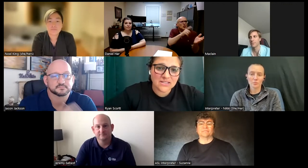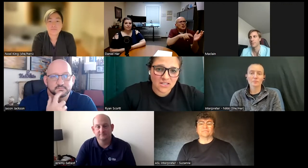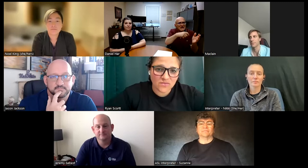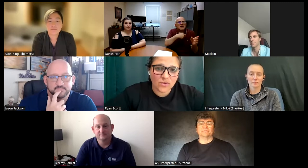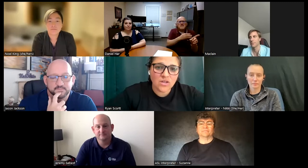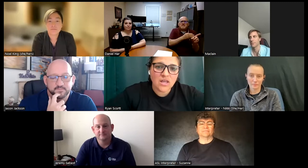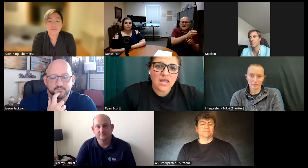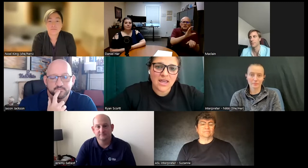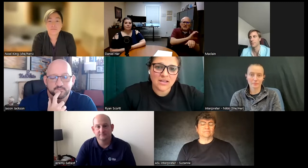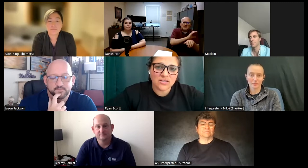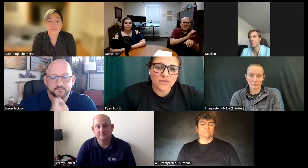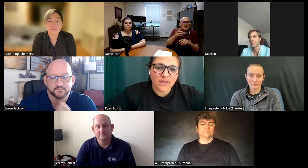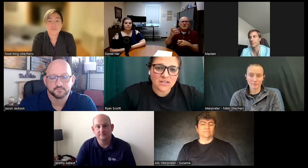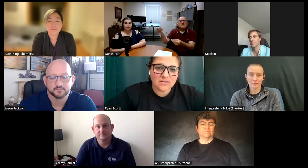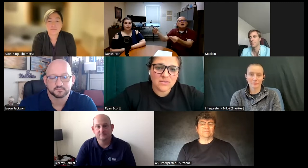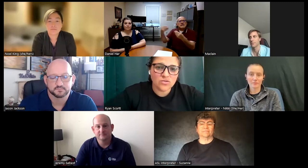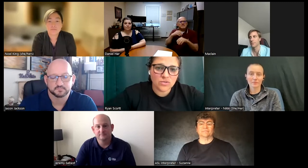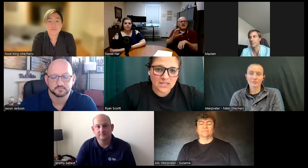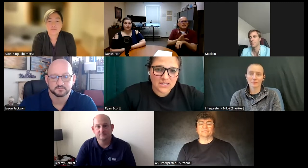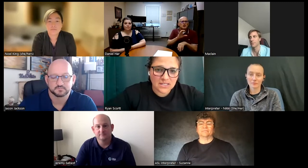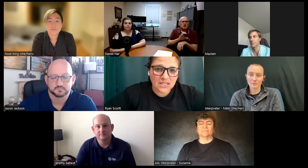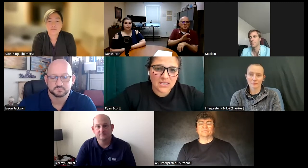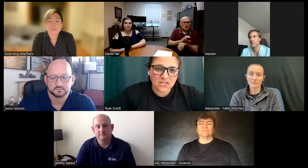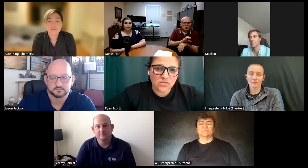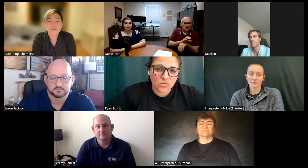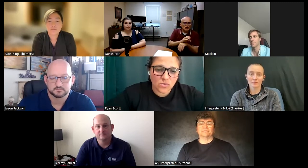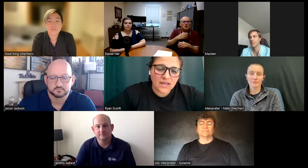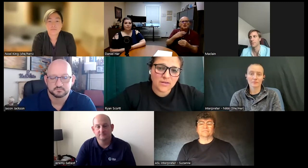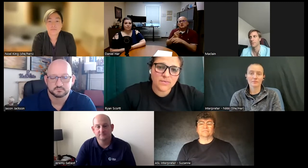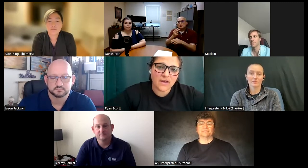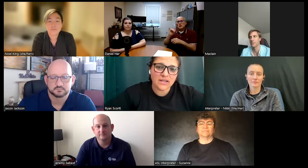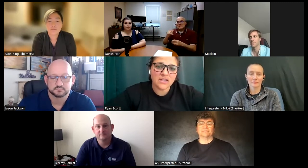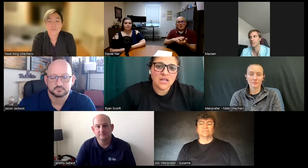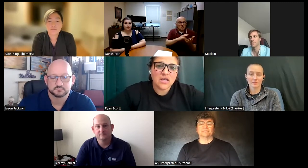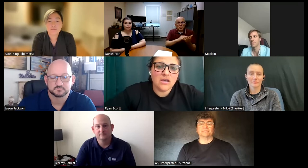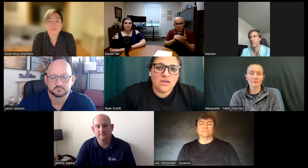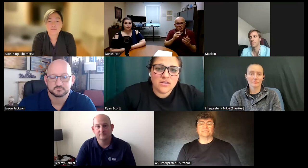successful and provided me the tools I needed in school they helped provide uh